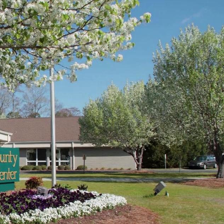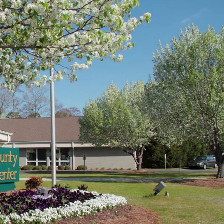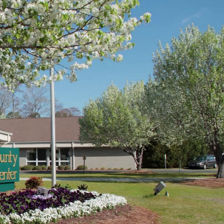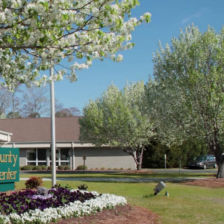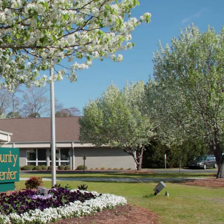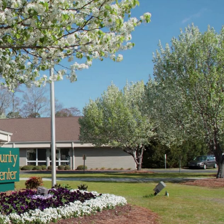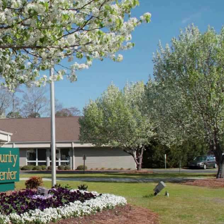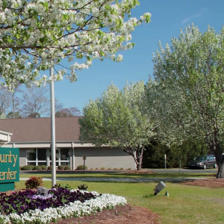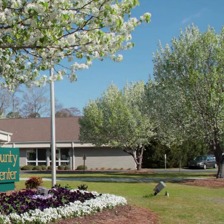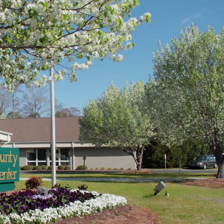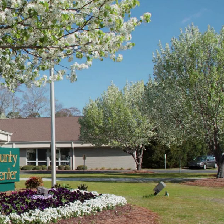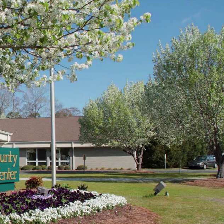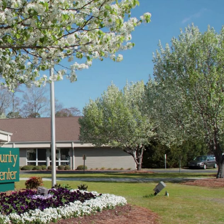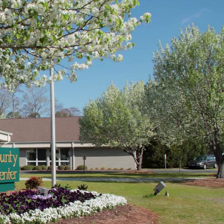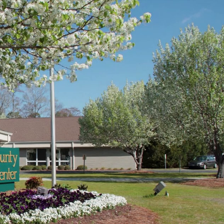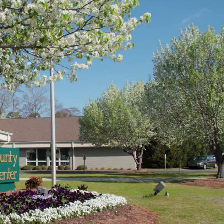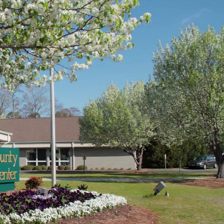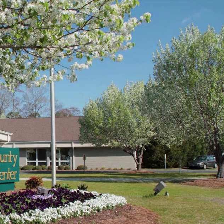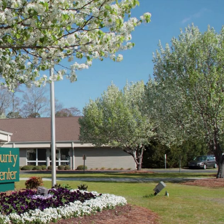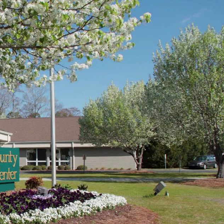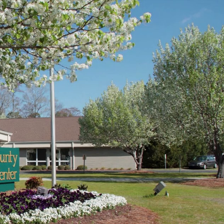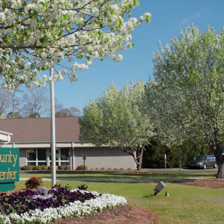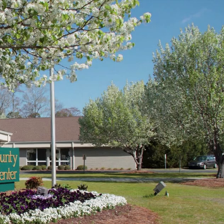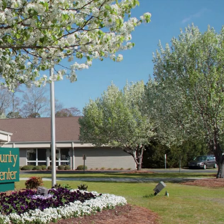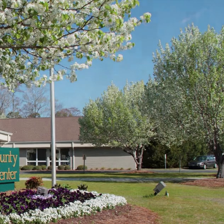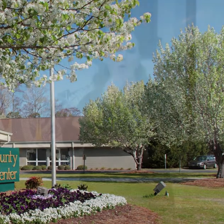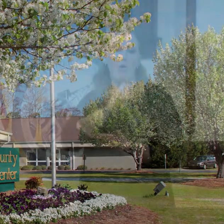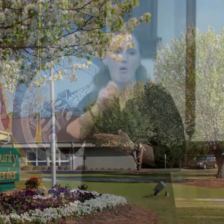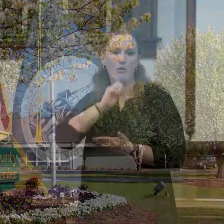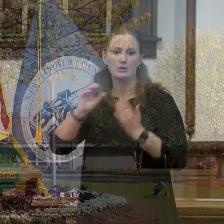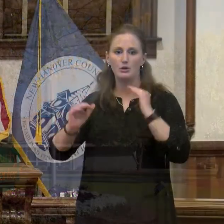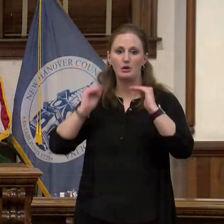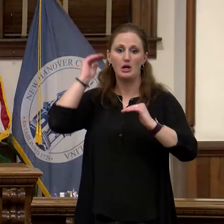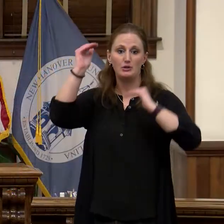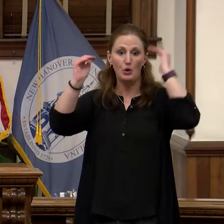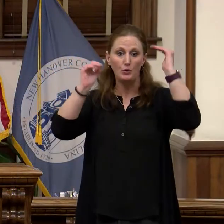services to help older adults age in place, aid in the transition from the